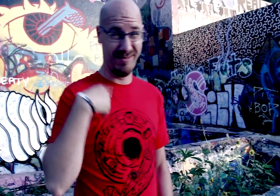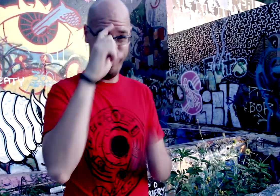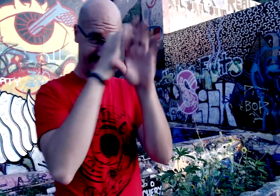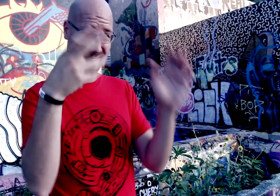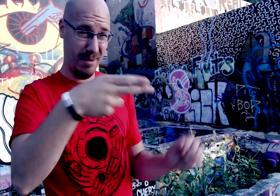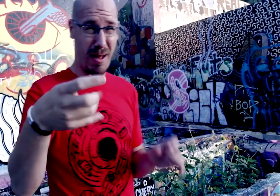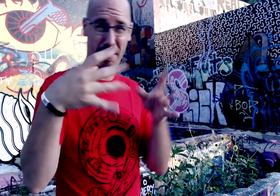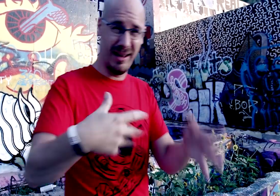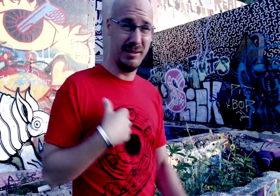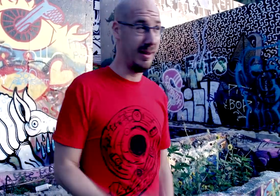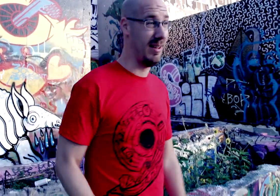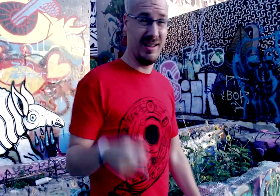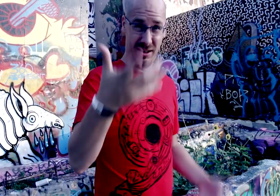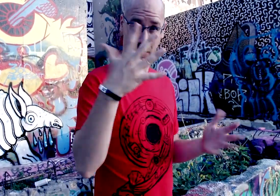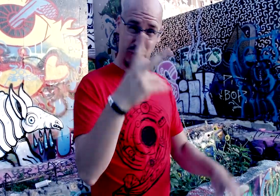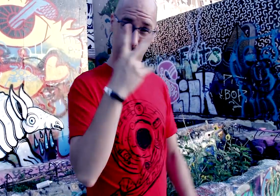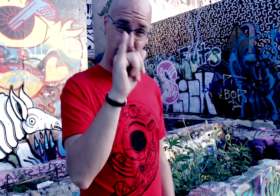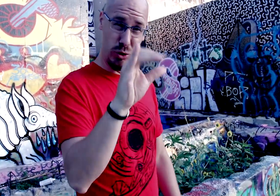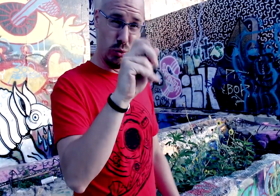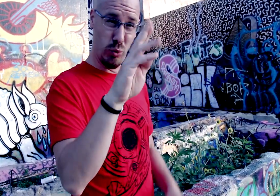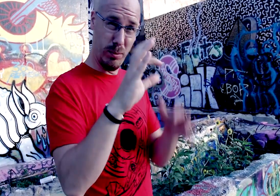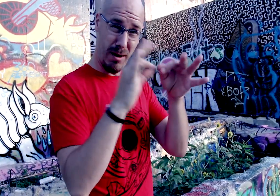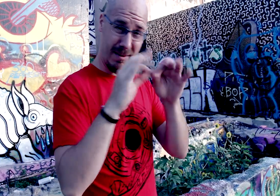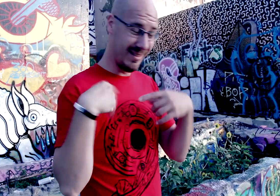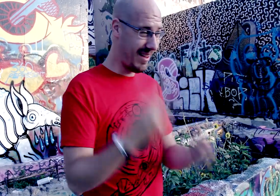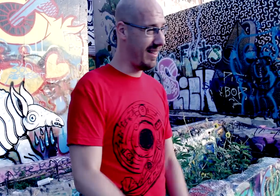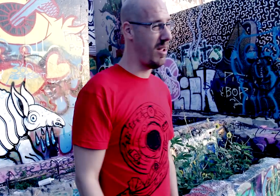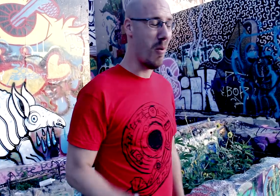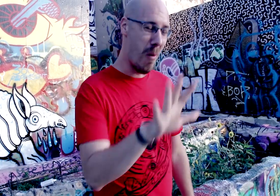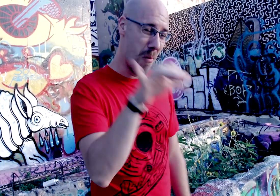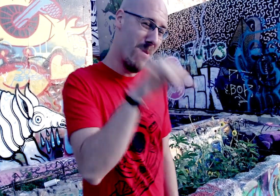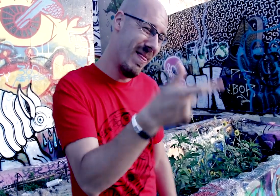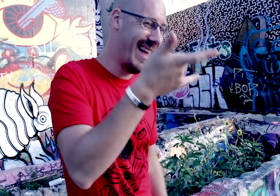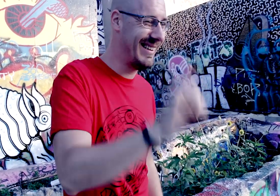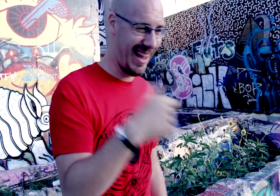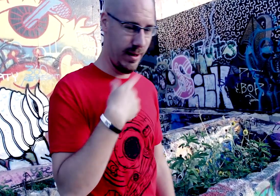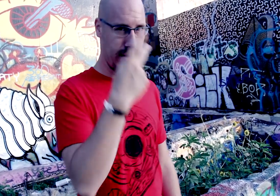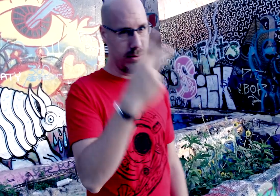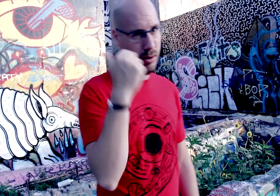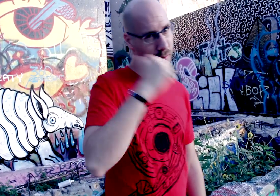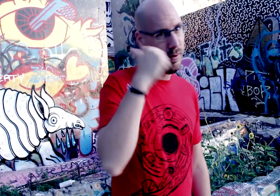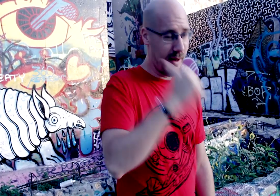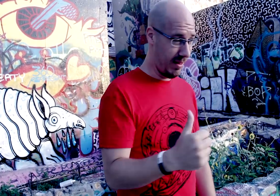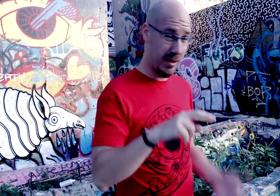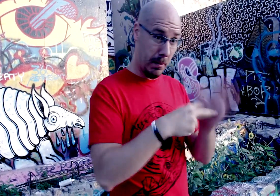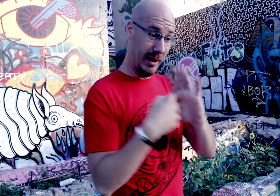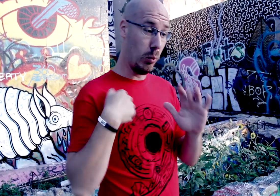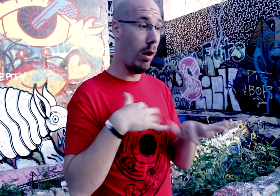If I was gay I would think hip-hop hates me Have you read the YouTube comments lately? "Man, that's gay" gets dropped on the daily